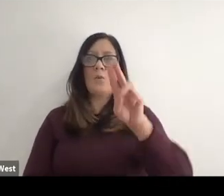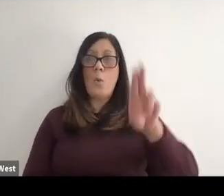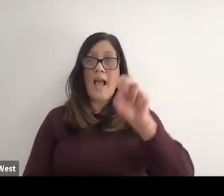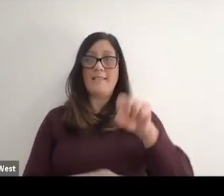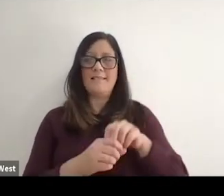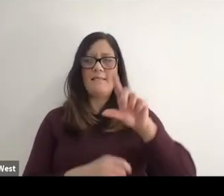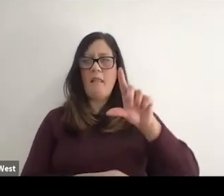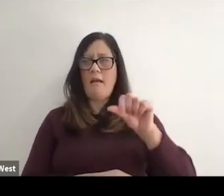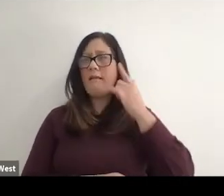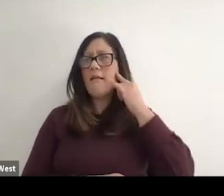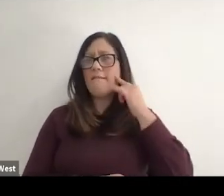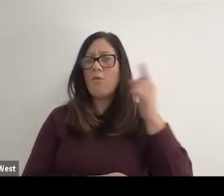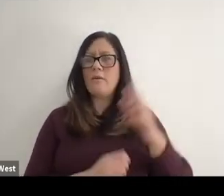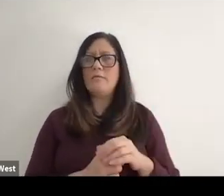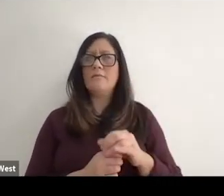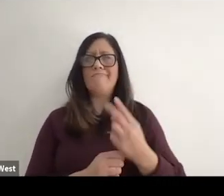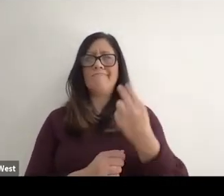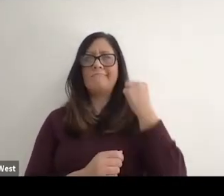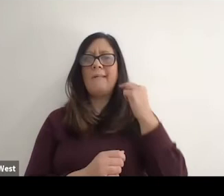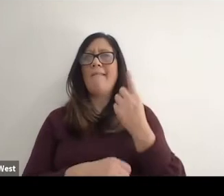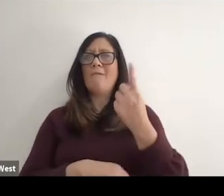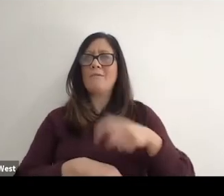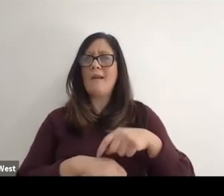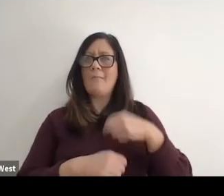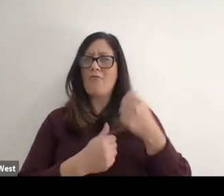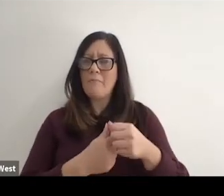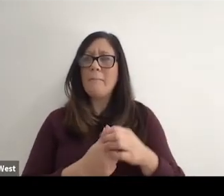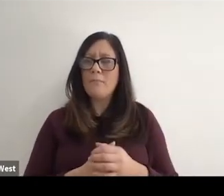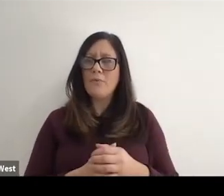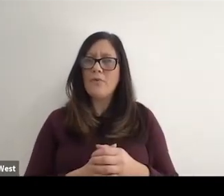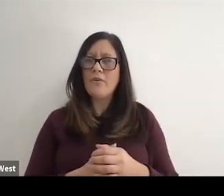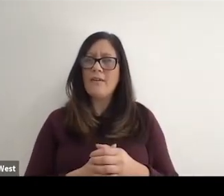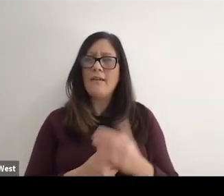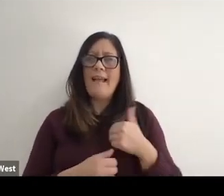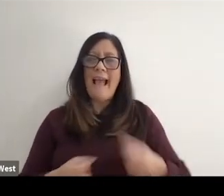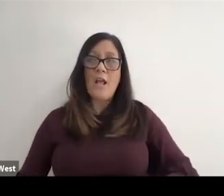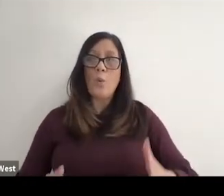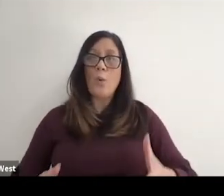that was the first time at least that I can remember that there was at